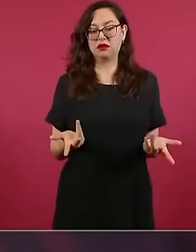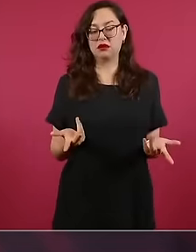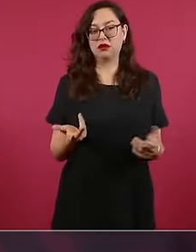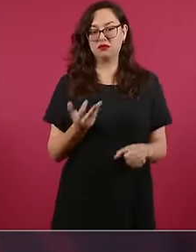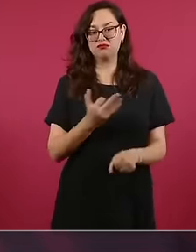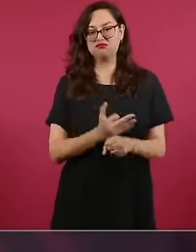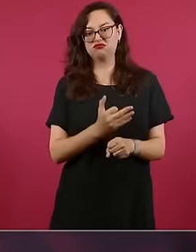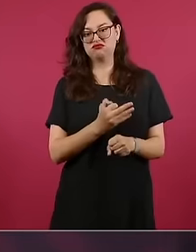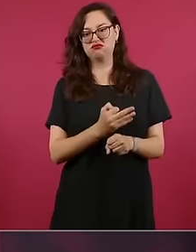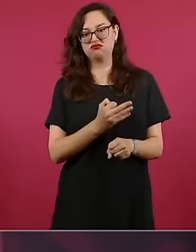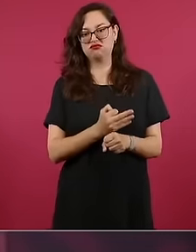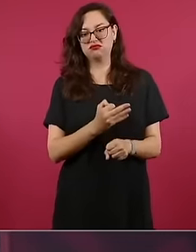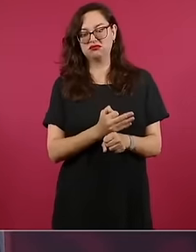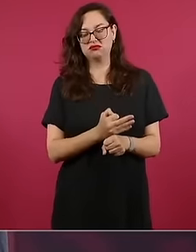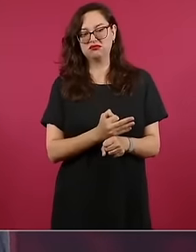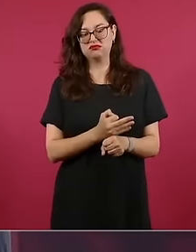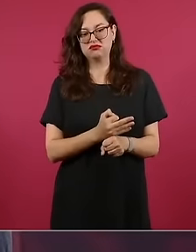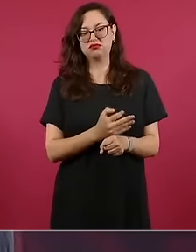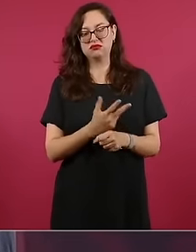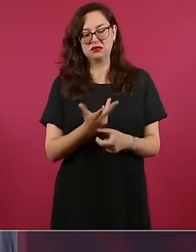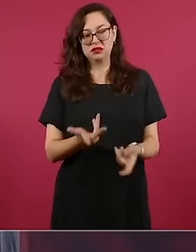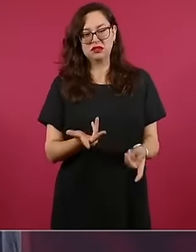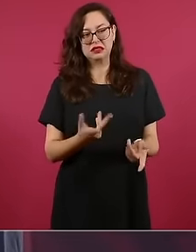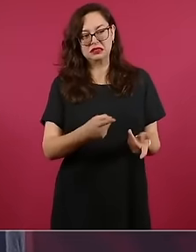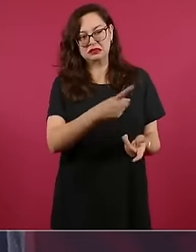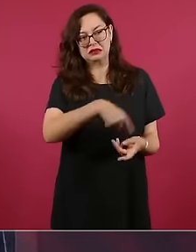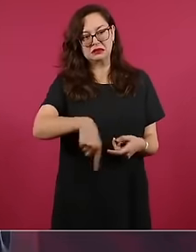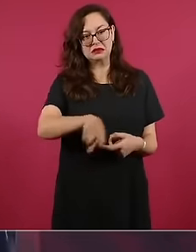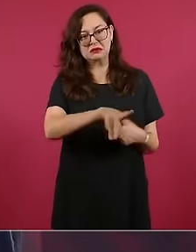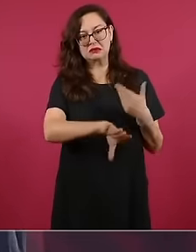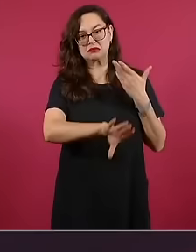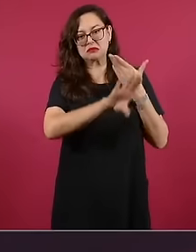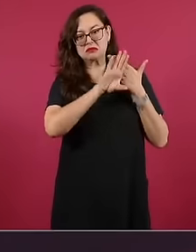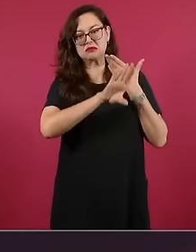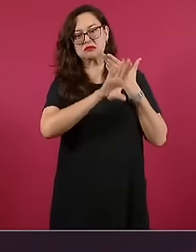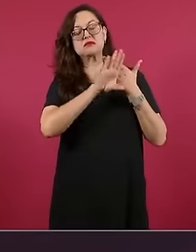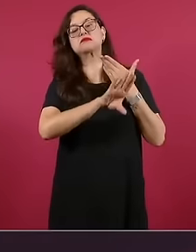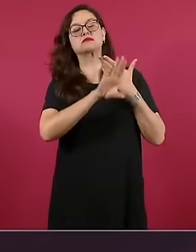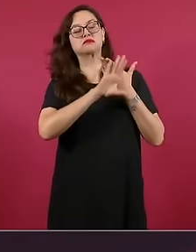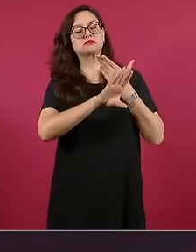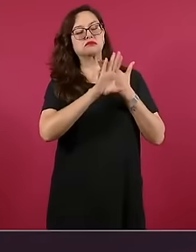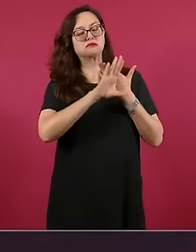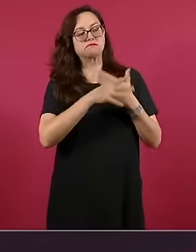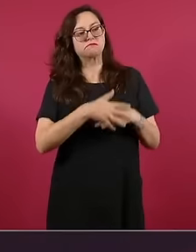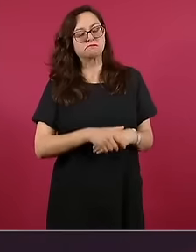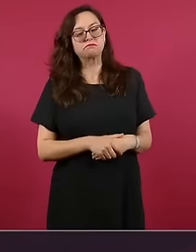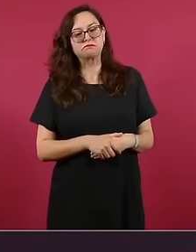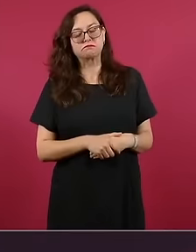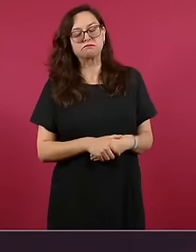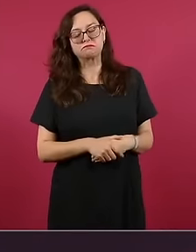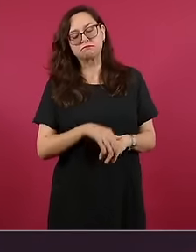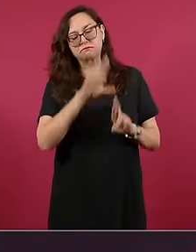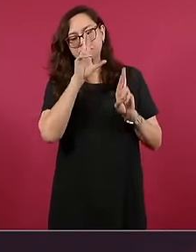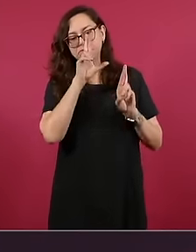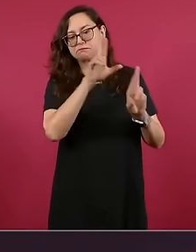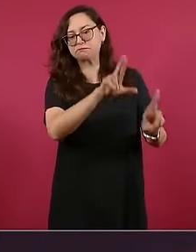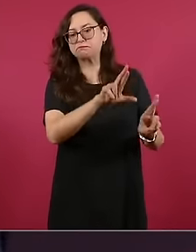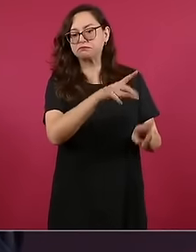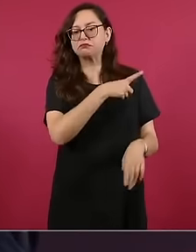are our adversaries because we have to understand them, no, there is no need to